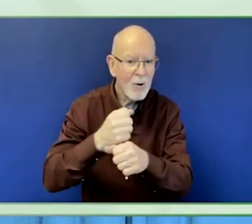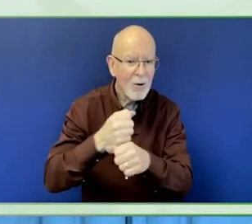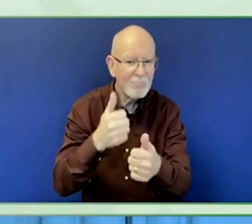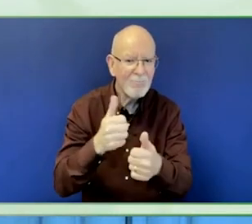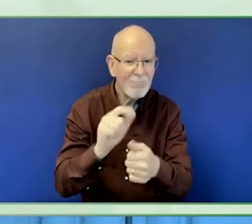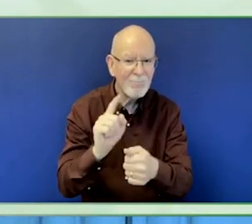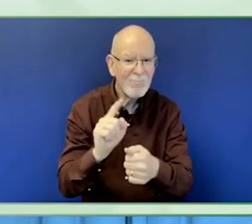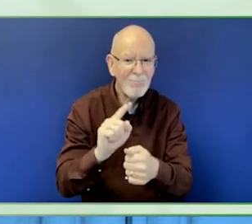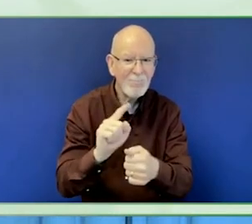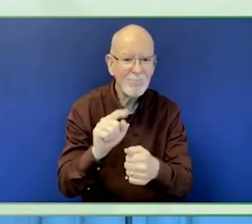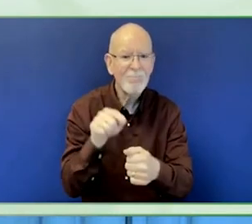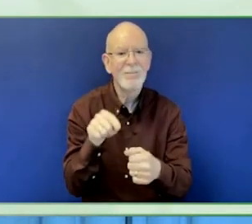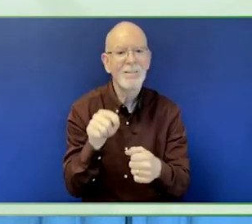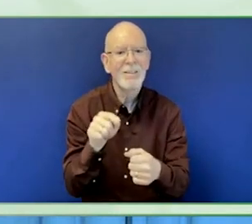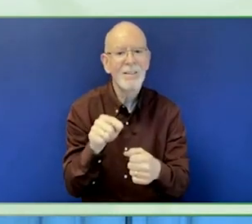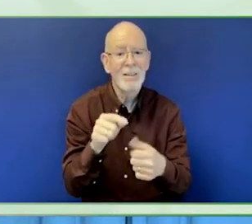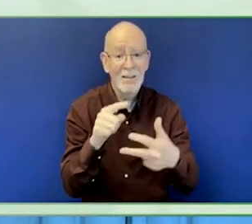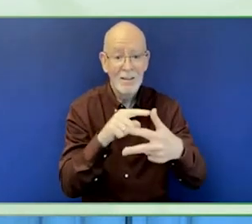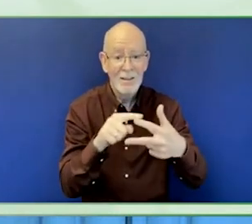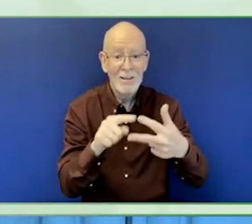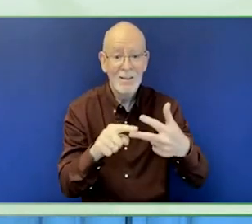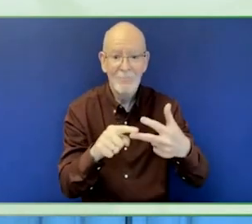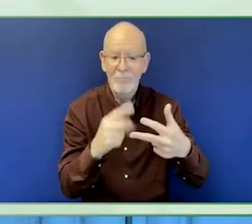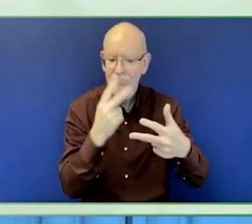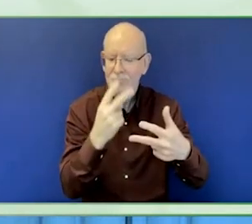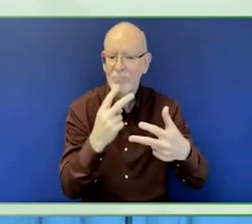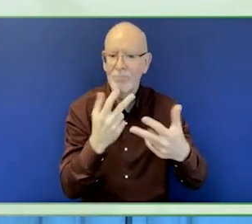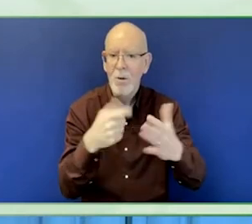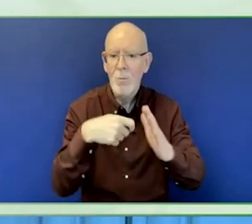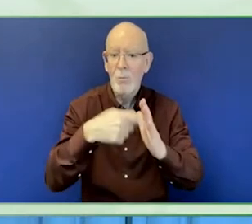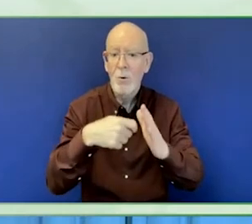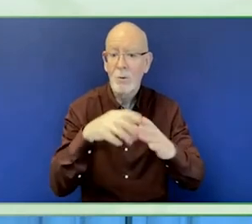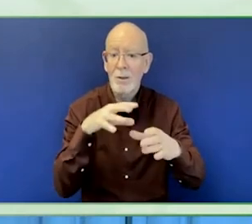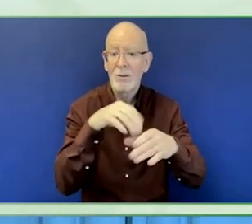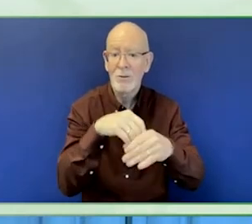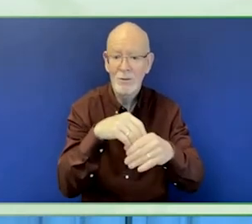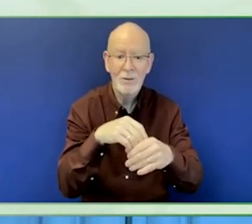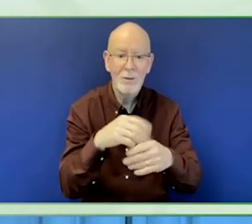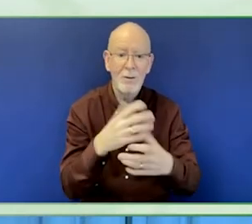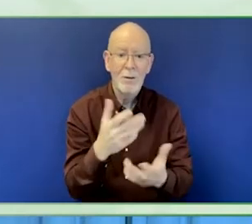It is really important for our staff to understand that